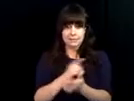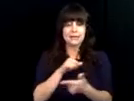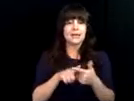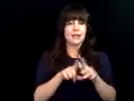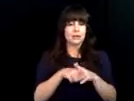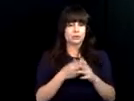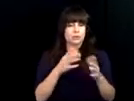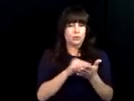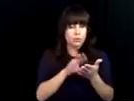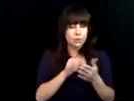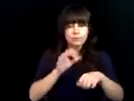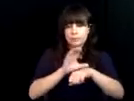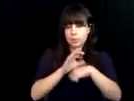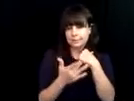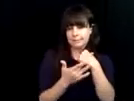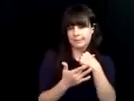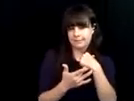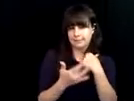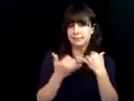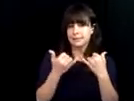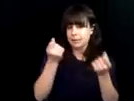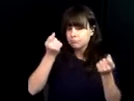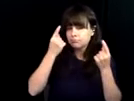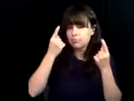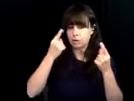skills was the rule. Once a person graduated from